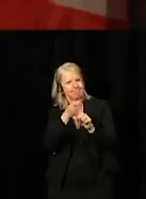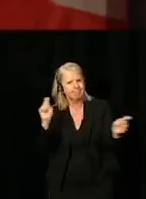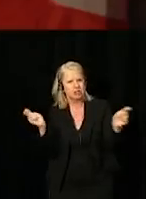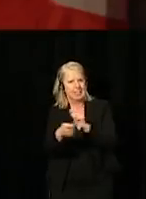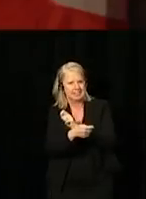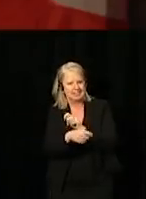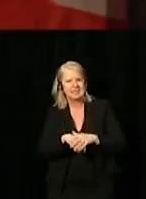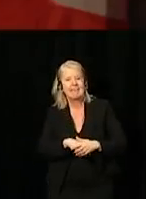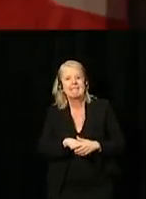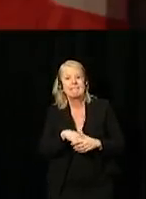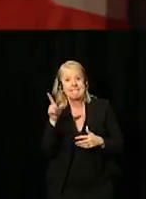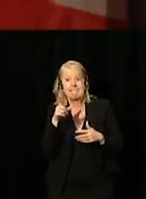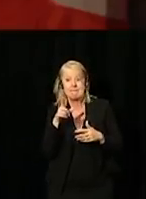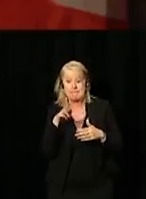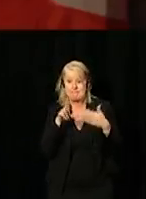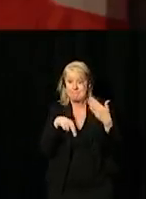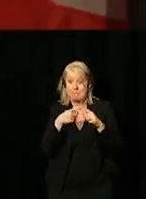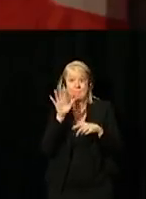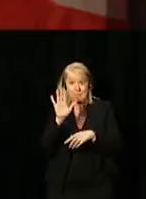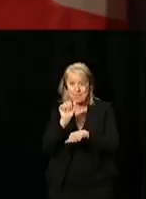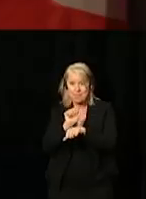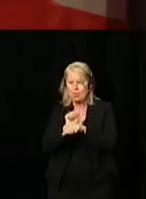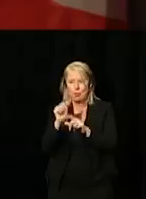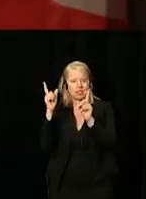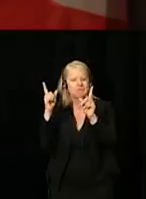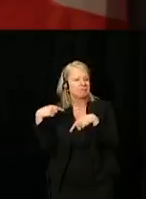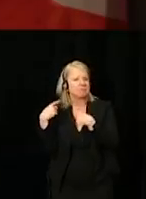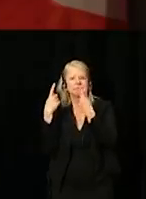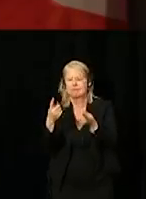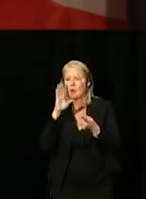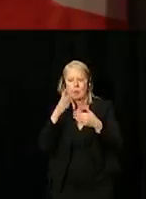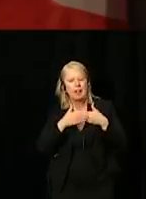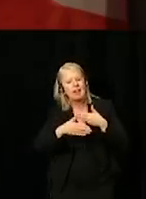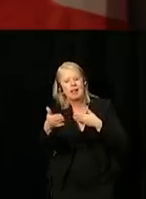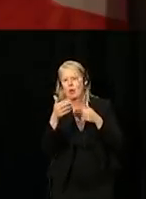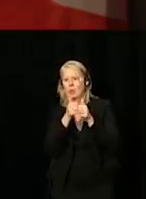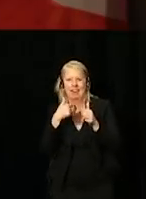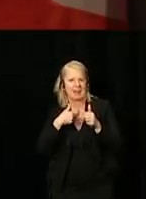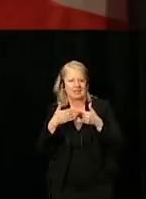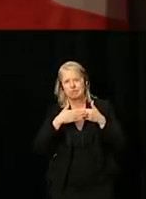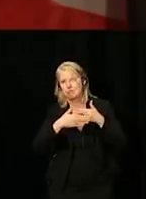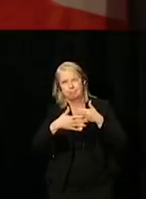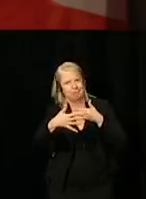And the results of this work are going to be with us for a very, very long time.